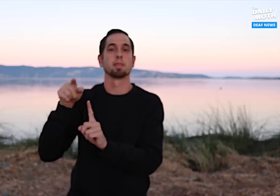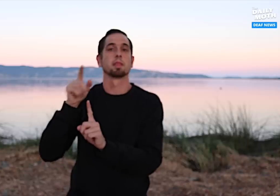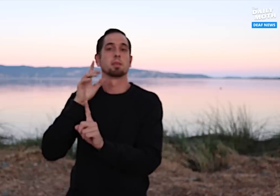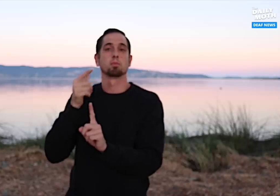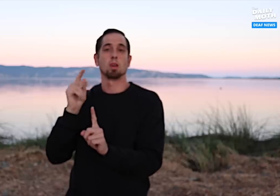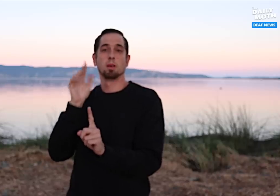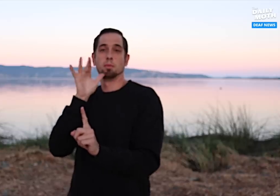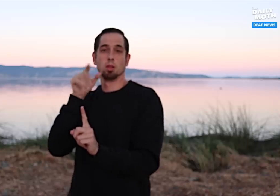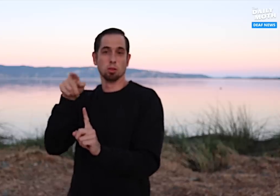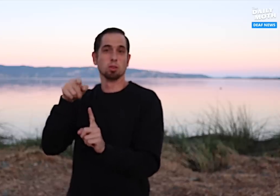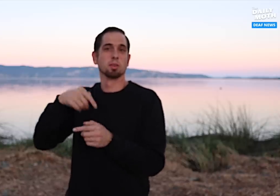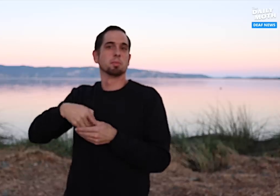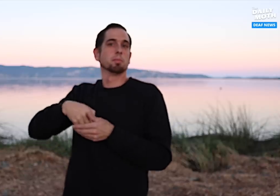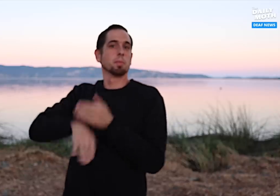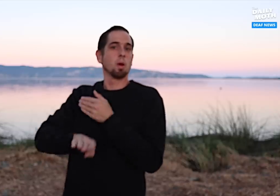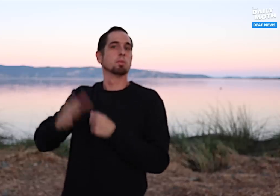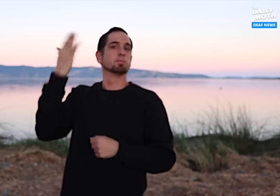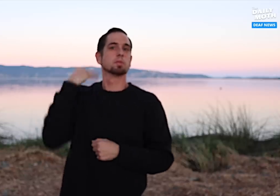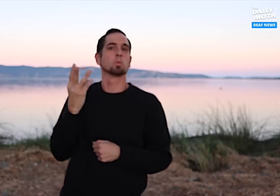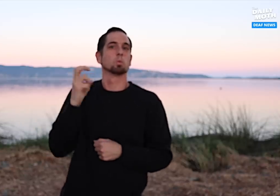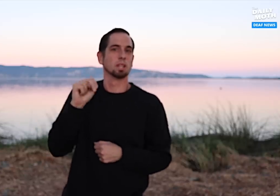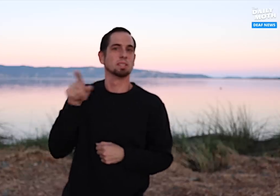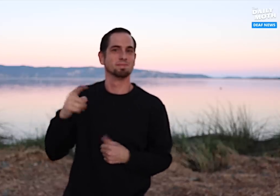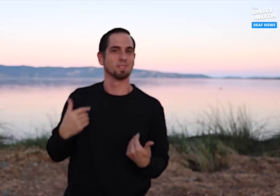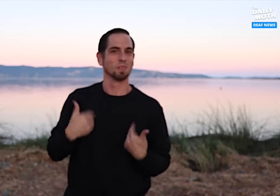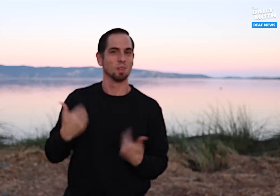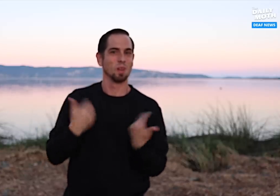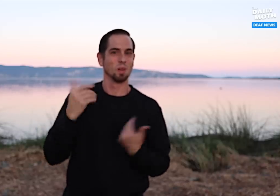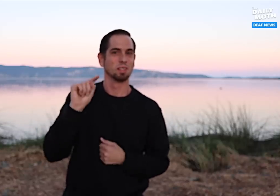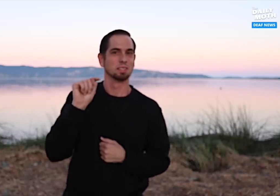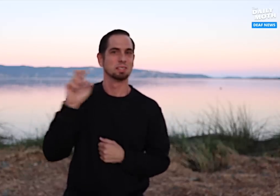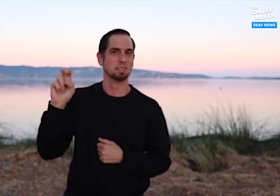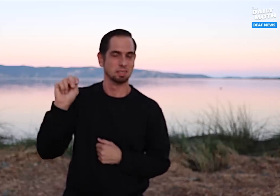had him when she was a young teenager.